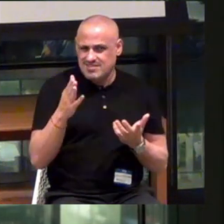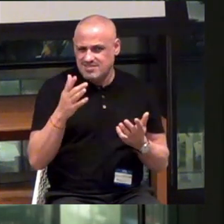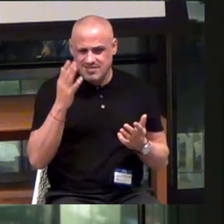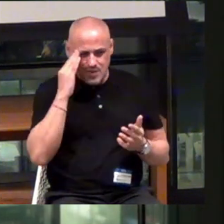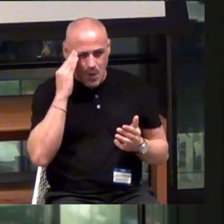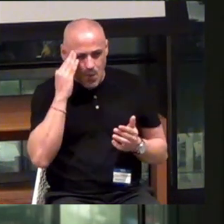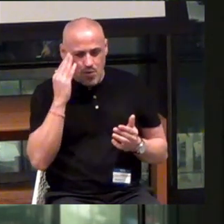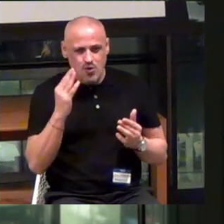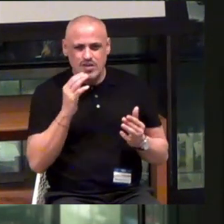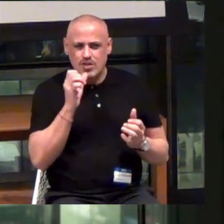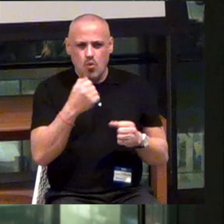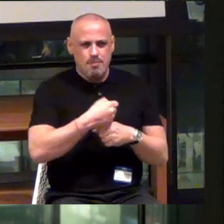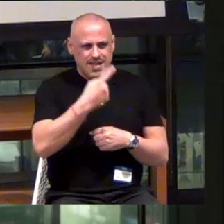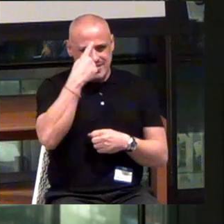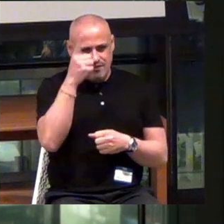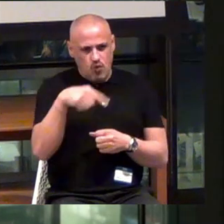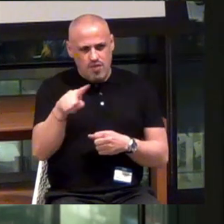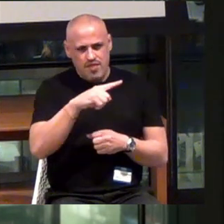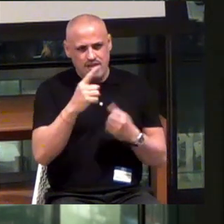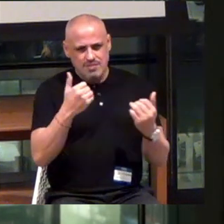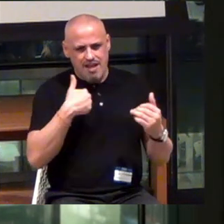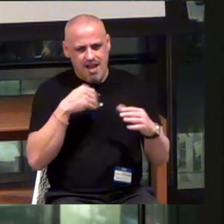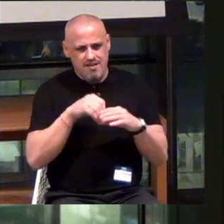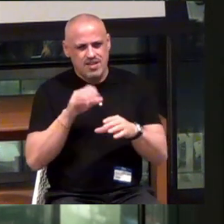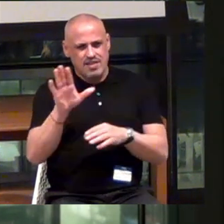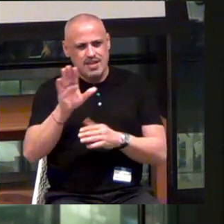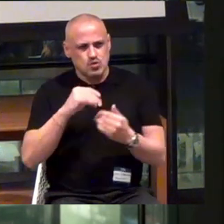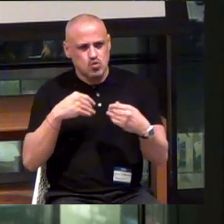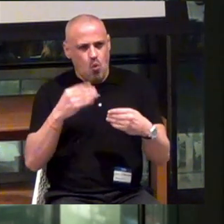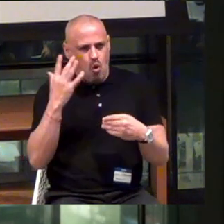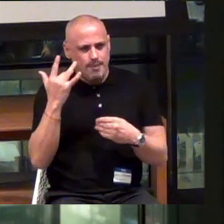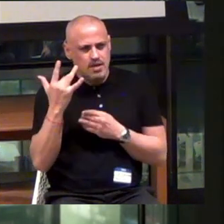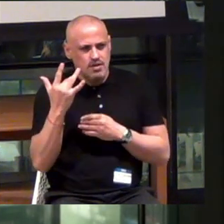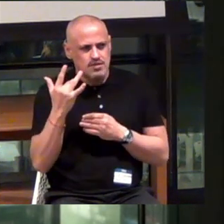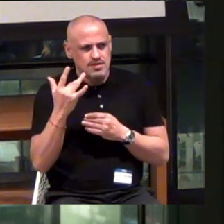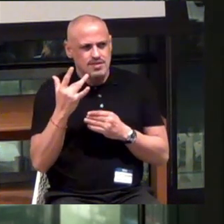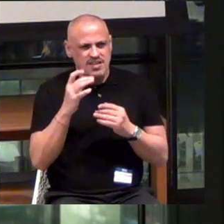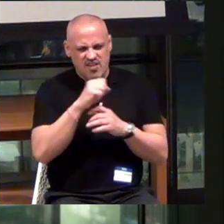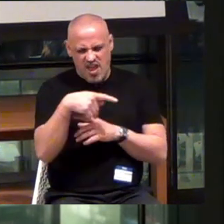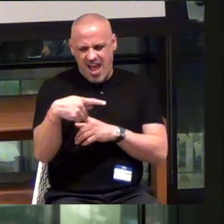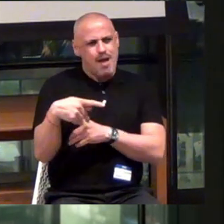or they don't make sense for them to carry in their store, because of... They're an app.